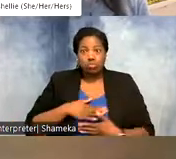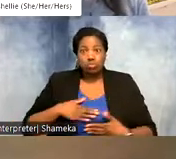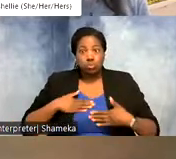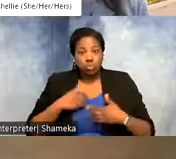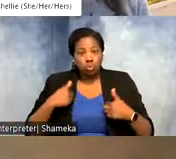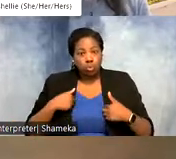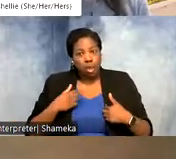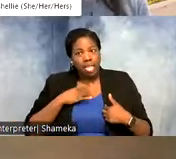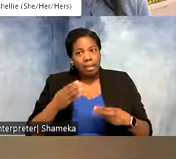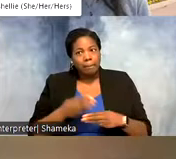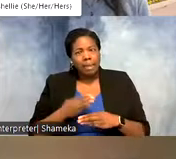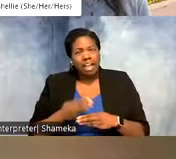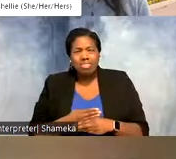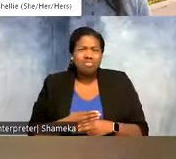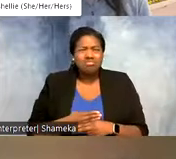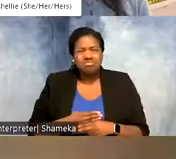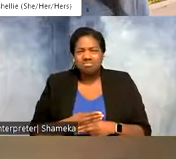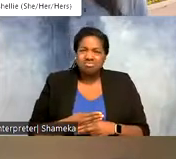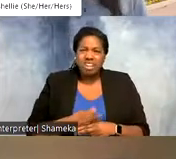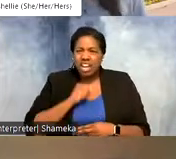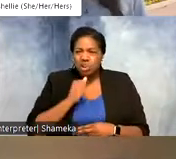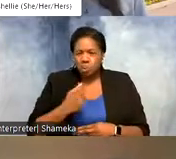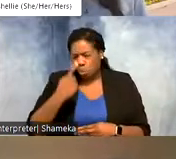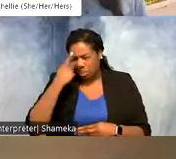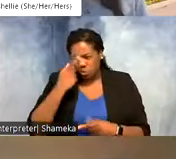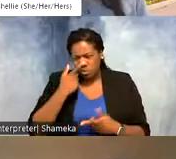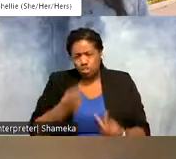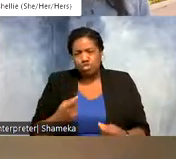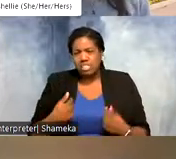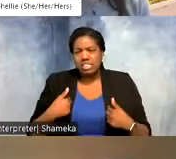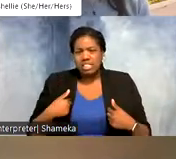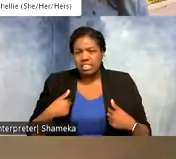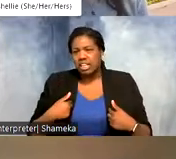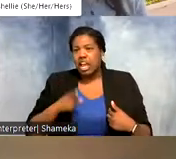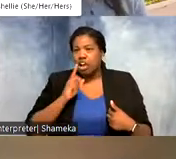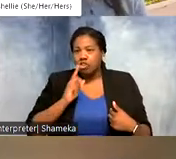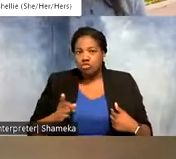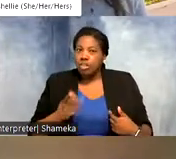math, but I didn't always, I didn't find it that interesting, because I really liked animals.